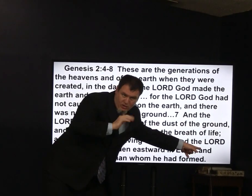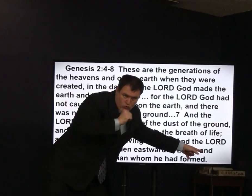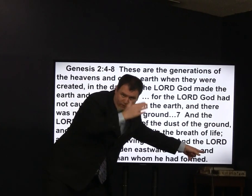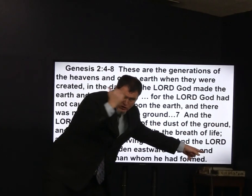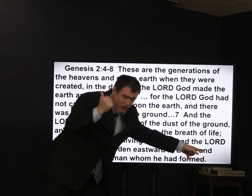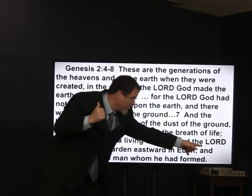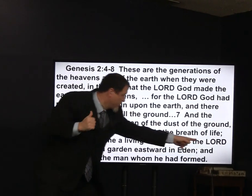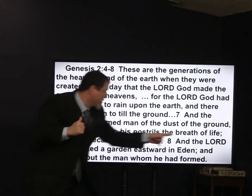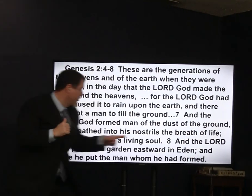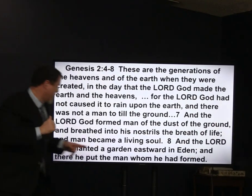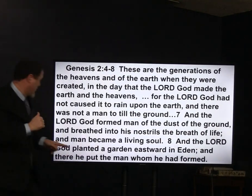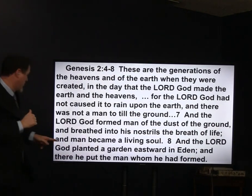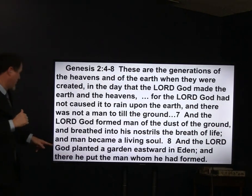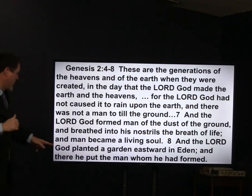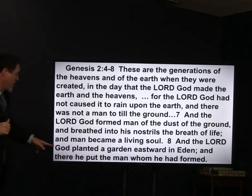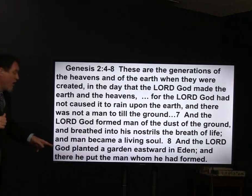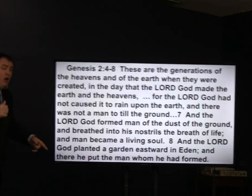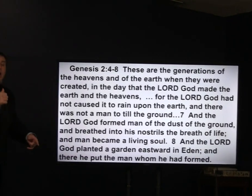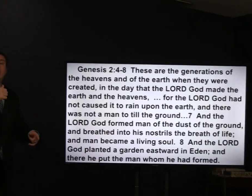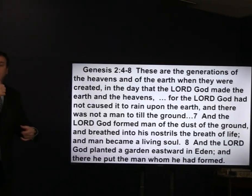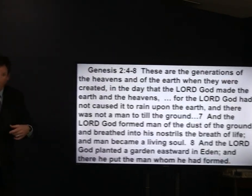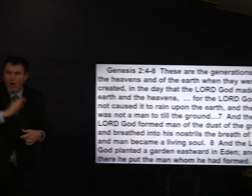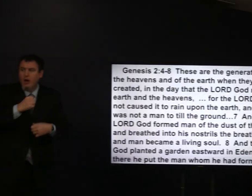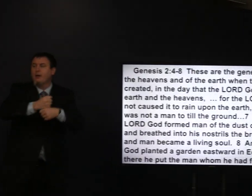and the Lord God planted a garden